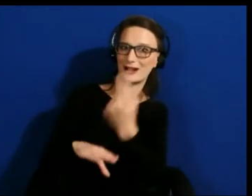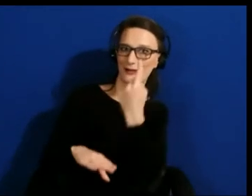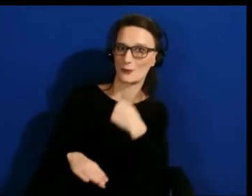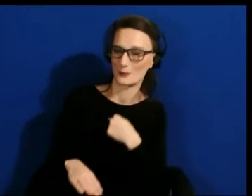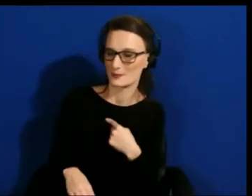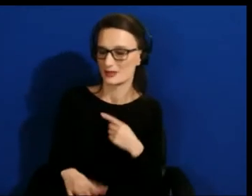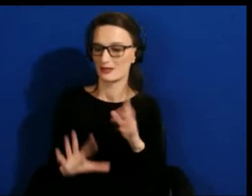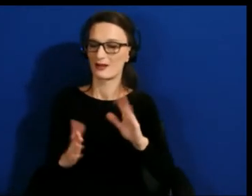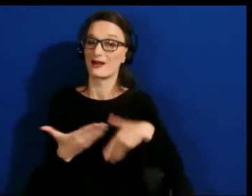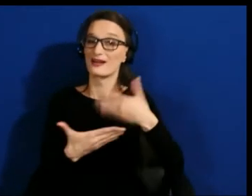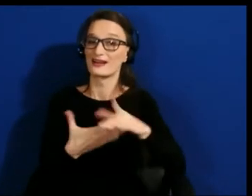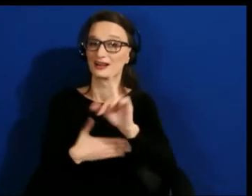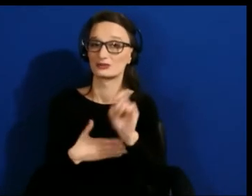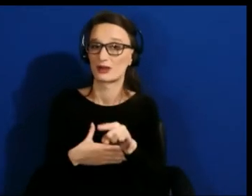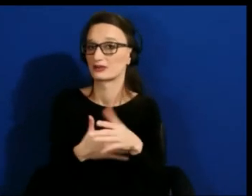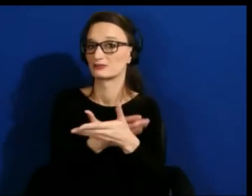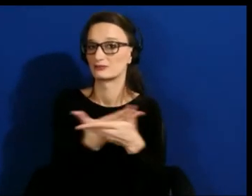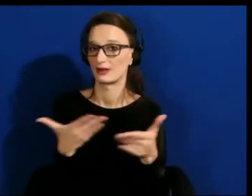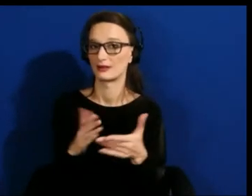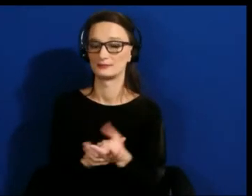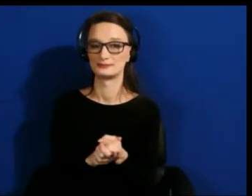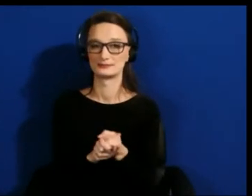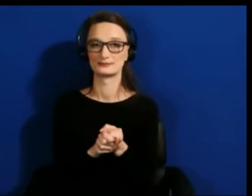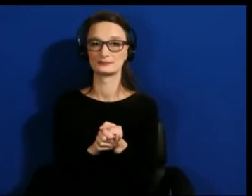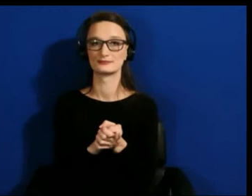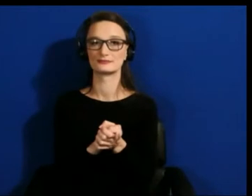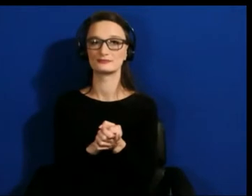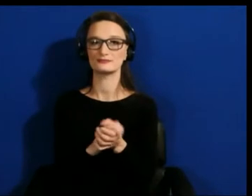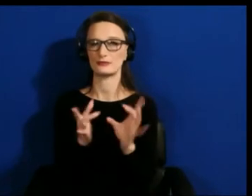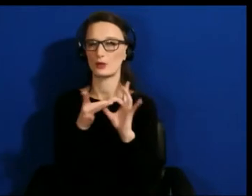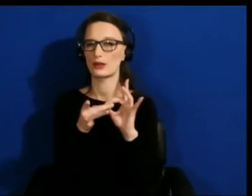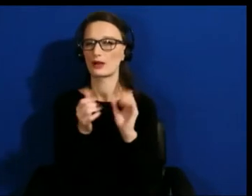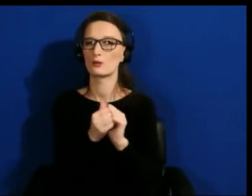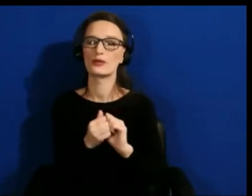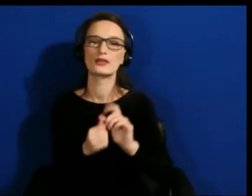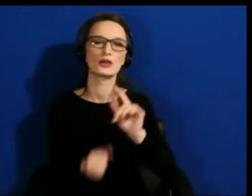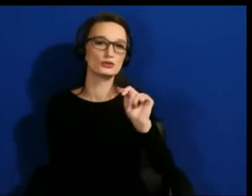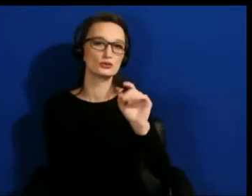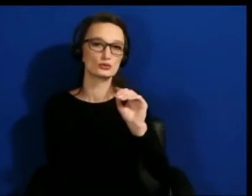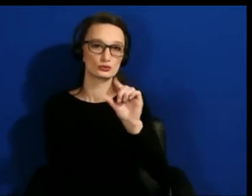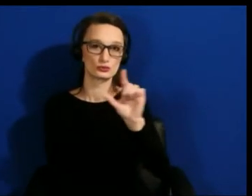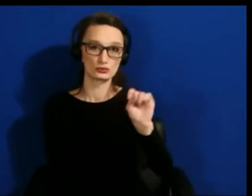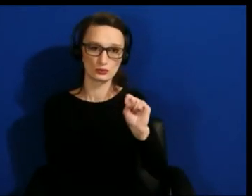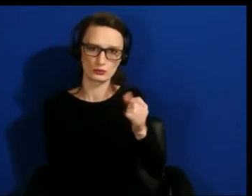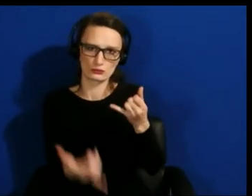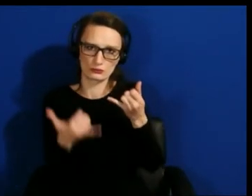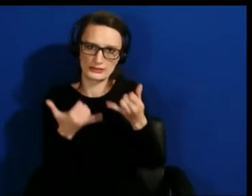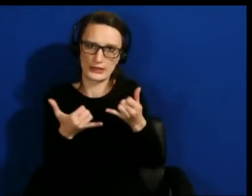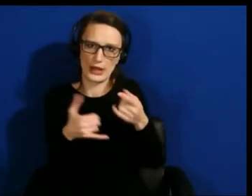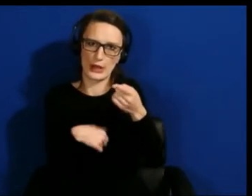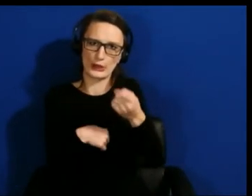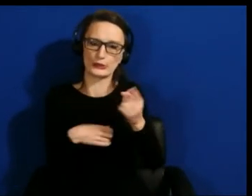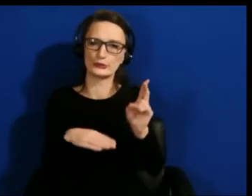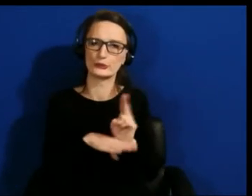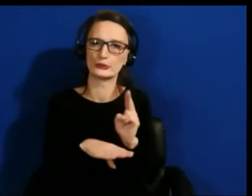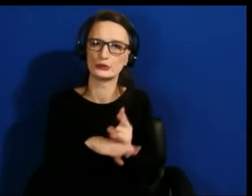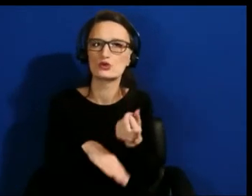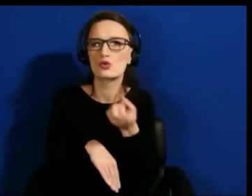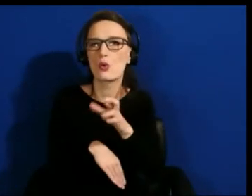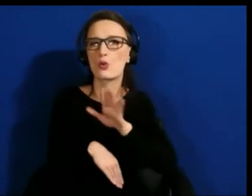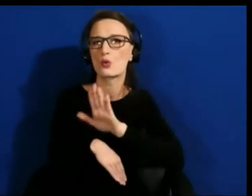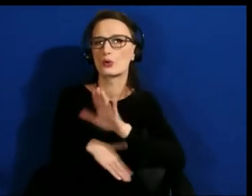around what are the tools that you're using today or the approaches and where you're reaching